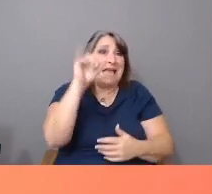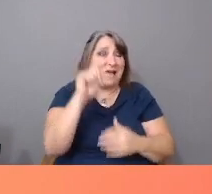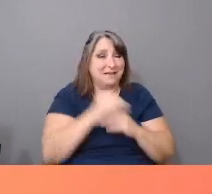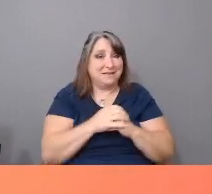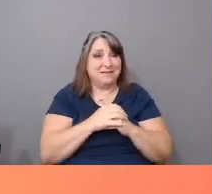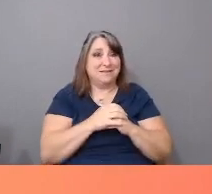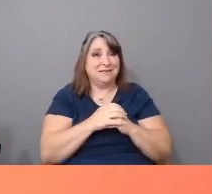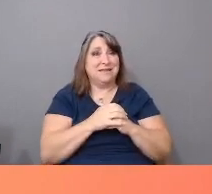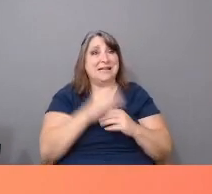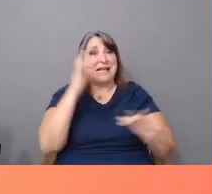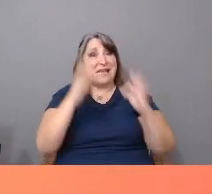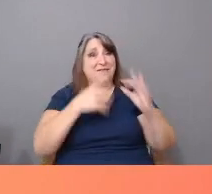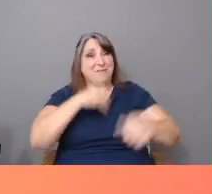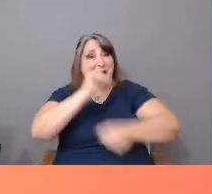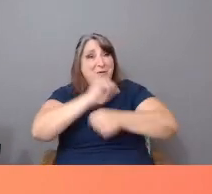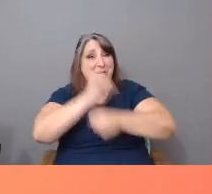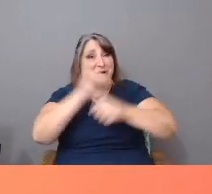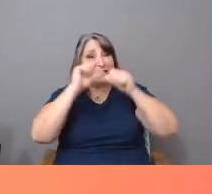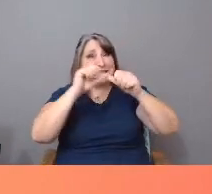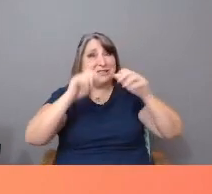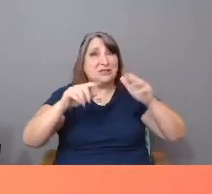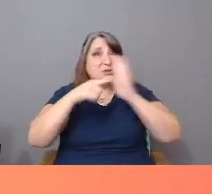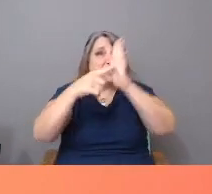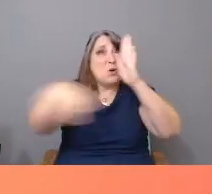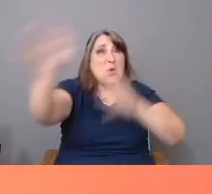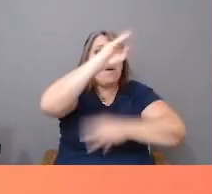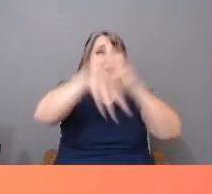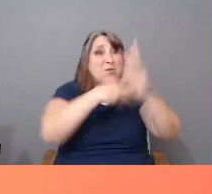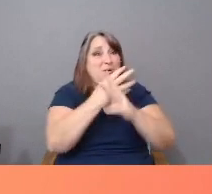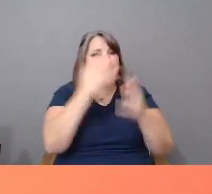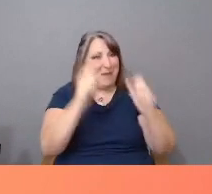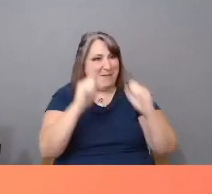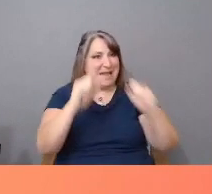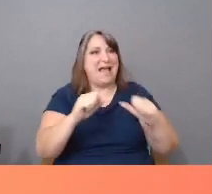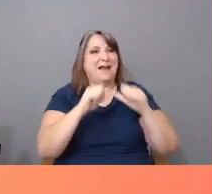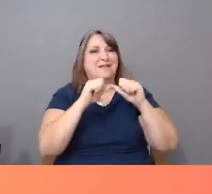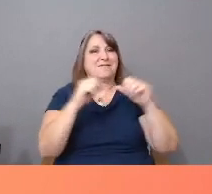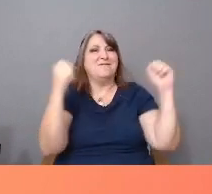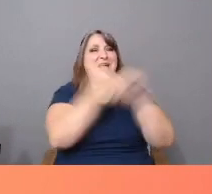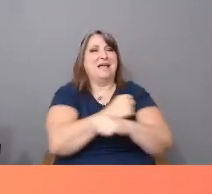can contribute to fighting the destruction of our communities.